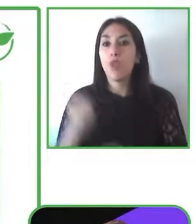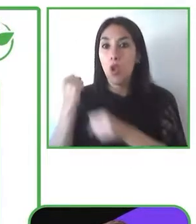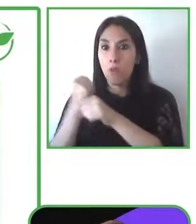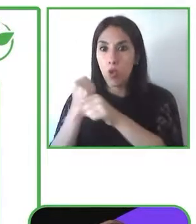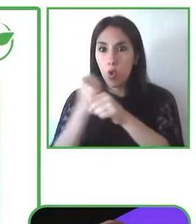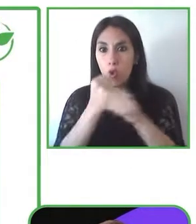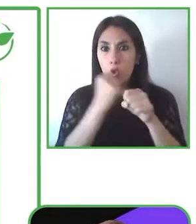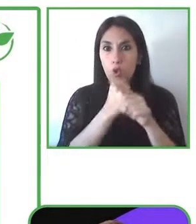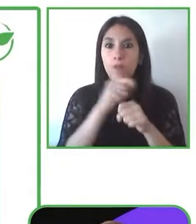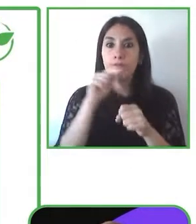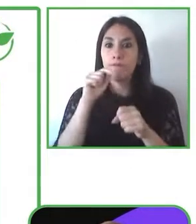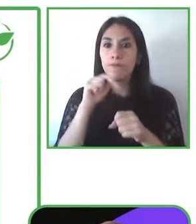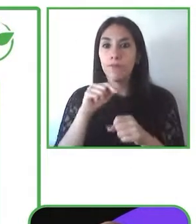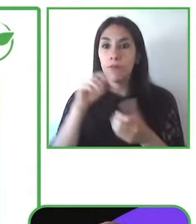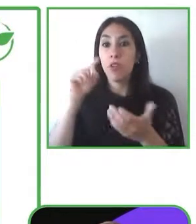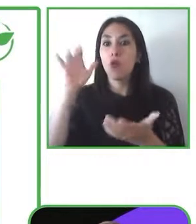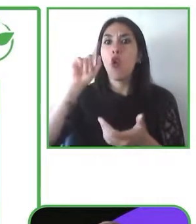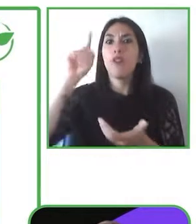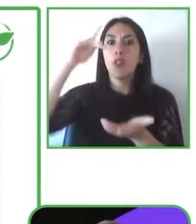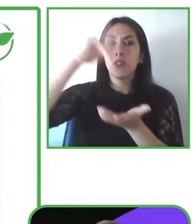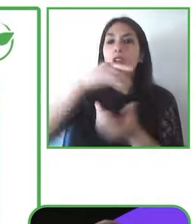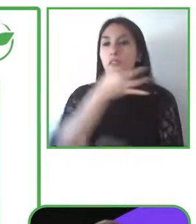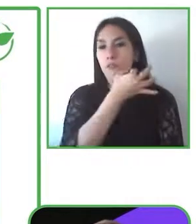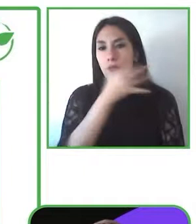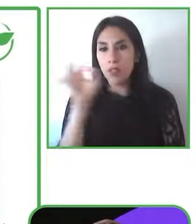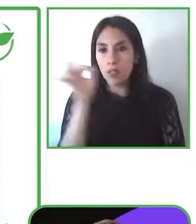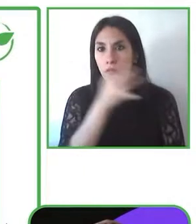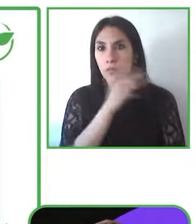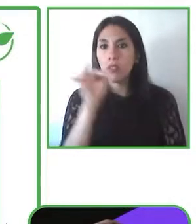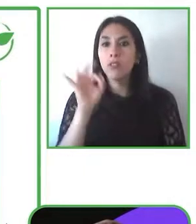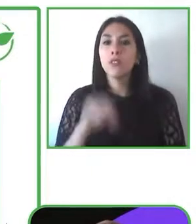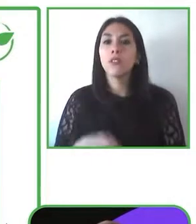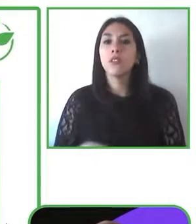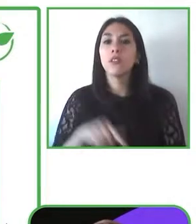if you use Google Trends and you compare for search terms you can see that the interest in